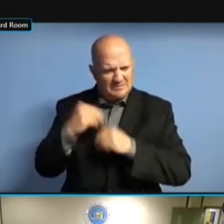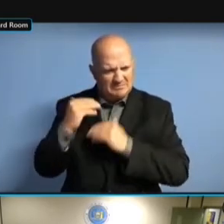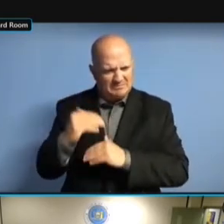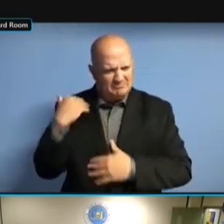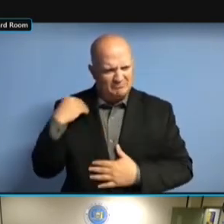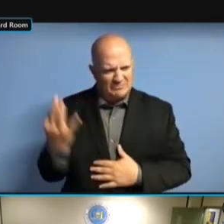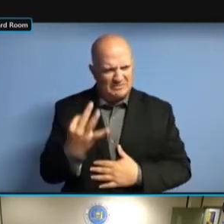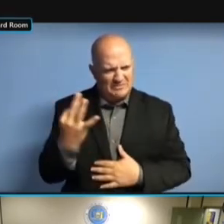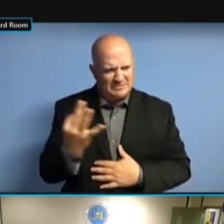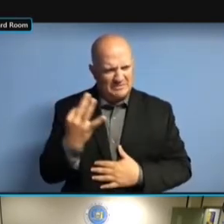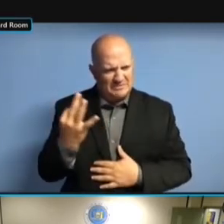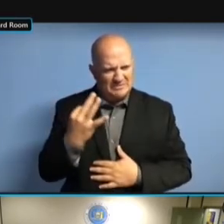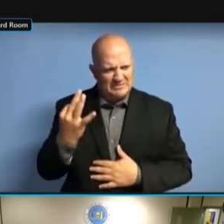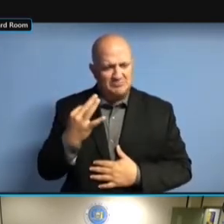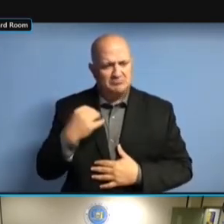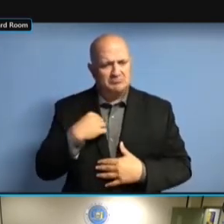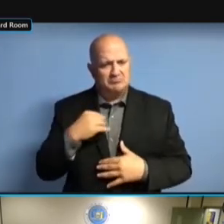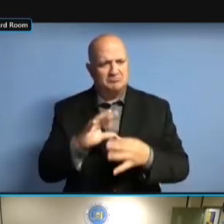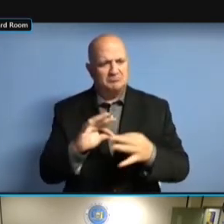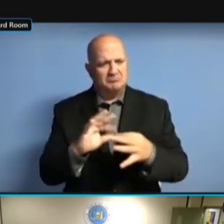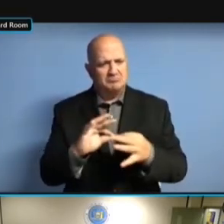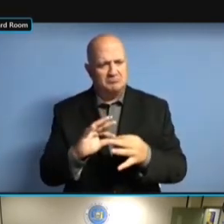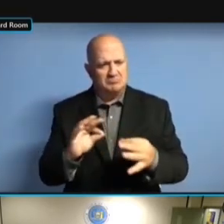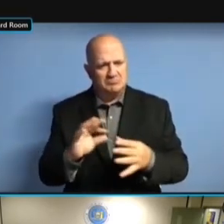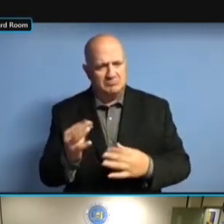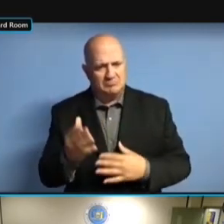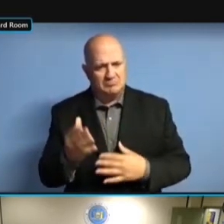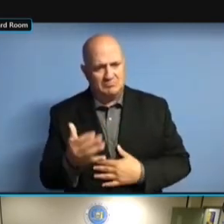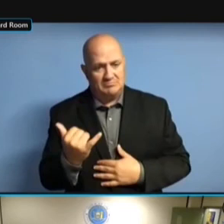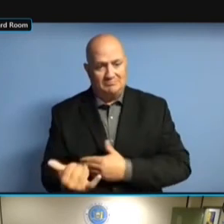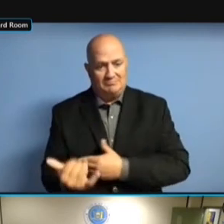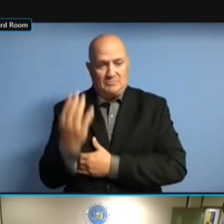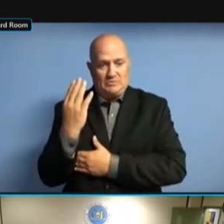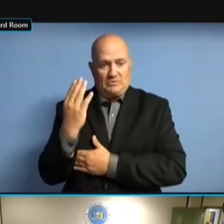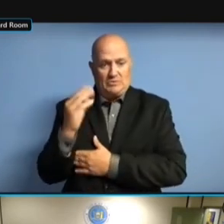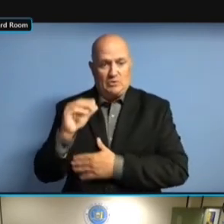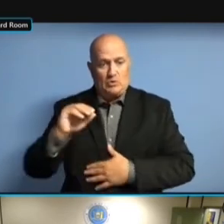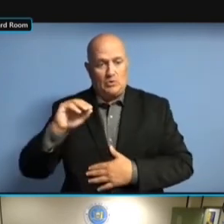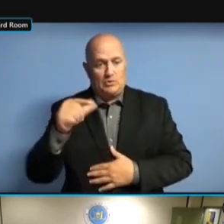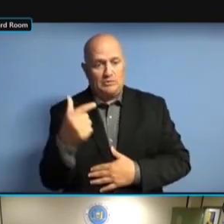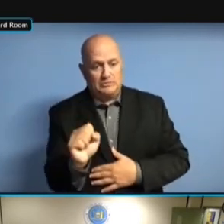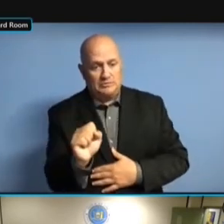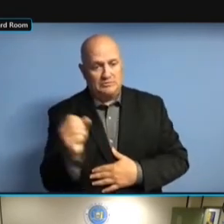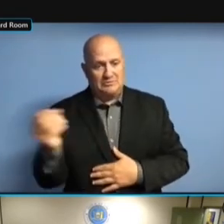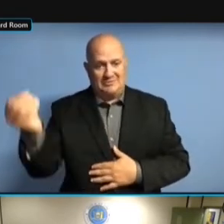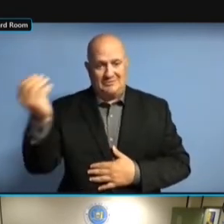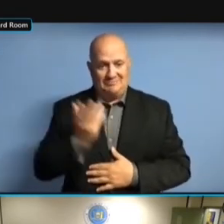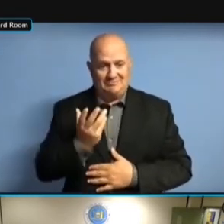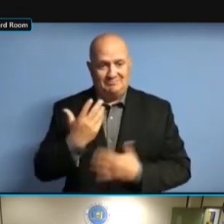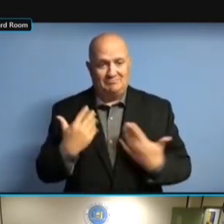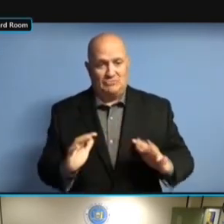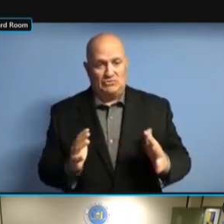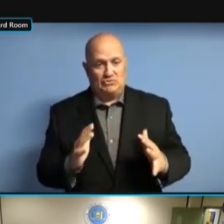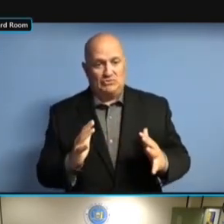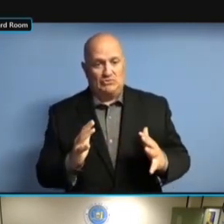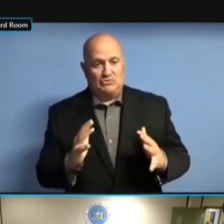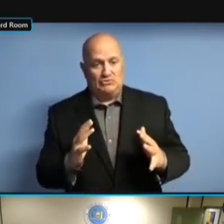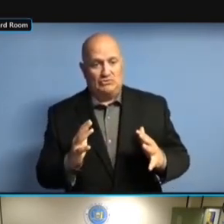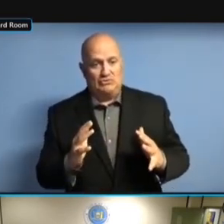AS WE WERE NOTIFIED THIS MORNING BY THE OFFICE OF GENERAL BY THE OFFICE OF GENERAL BY THE OFFICE OF GENERAL SERVICES, BY THE OFFICE OF GENERAL SERVICES, WE BY THE OFFICE OF GENERAL SERVICES, WE HAVE BY THE OFFICE OF GENERAL SERVICES, WE HAVE RECEIVED BY THE OFFICE OF GENERAL SERVICES, WE HAVE RECEIVED FOUR SERVICES, WE HAVE RECEIVED FOUR SERVICES, WE HAVE RECEIVED FOUR RESPONSES SERVICES, WE HAVE RECEIVED FOUR RESPONSES TO SERVICES, WE HAVE RECEIVED FOUR RESPONSES TO THAT SERVICES, WE HAVE RECEIVED FOUR RESPONSES TO THAT RFP. RESPONSES TO THAT RFP. RESPONSES TO THAT RFP. THEY RESPONSES TO THAT RFP. THEY STILL RESPONSES TO THAT RFP. THEY STILL NEED RESPONSES TO THAT RFP. THEY STILL NEED TO RESPONSES TO THAT RFP. THEY STILL NEED TO BE RESPONSES TO THAT RFP. THEY STILL NEED TO BE EVALUATED THEY STILL NEED TO BE EVALUATED